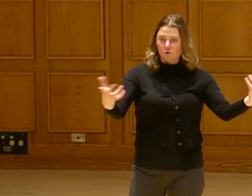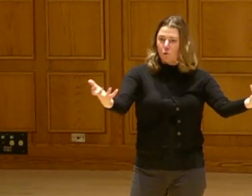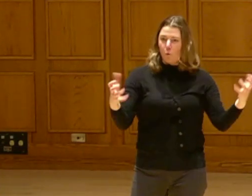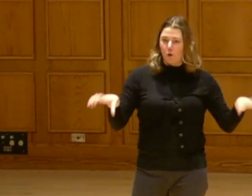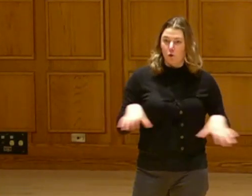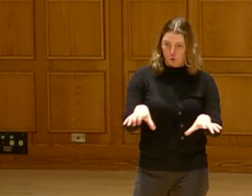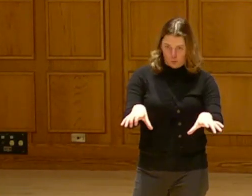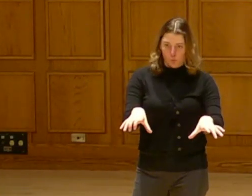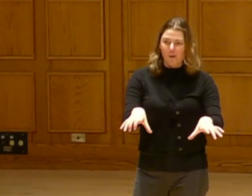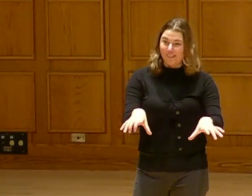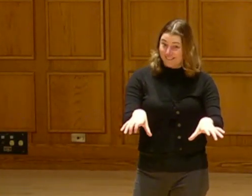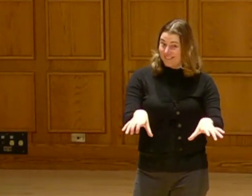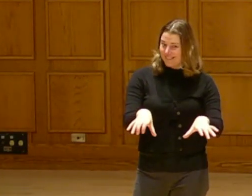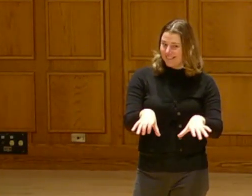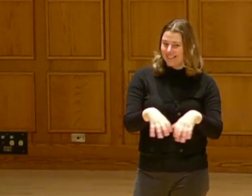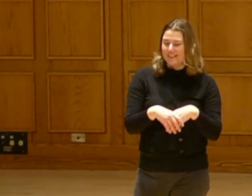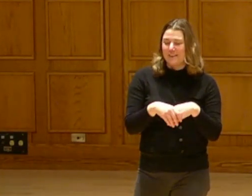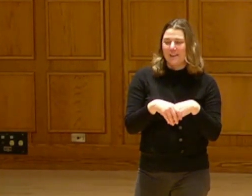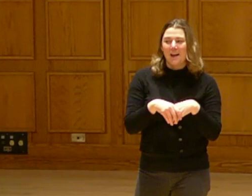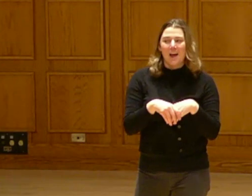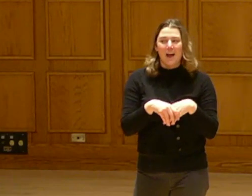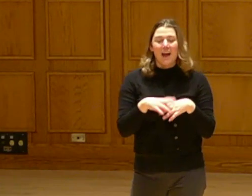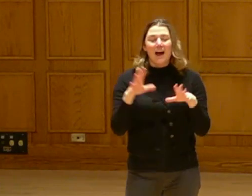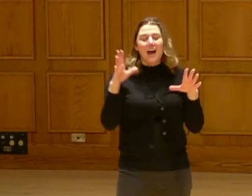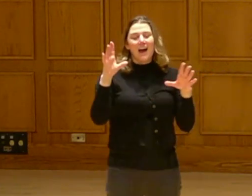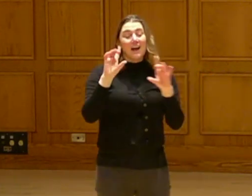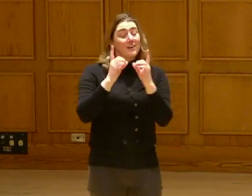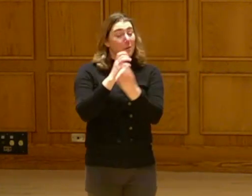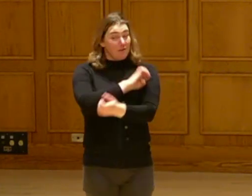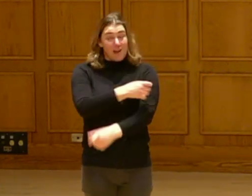We'll give people the choice of what they want to do.